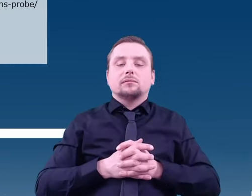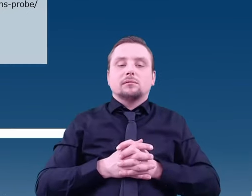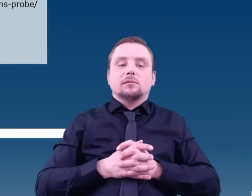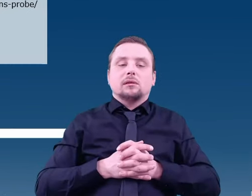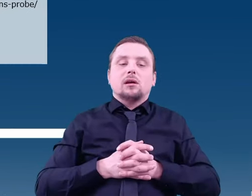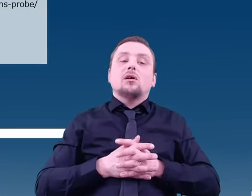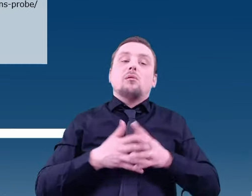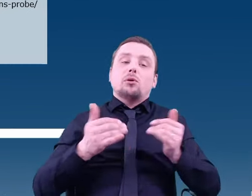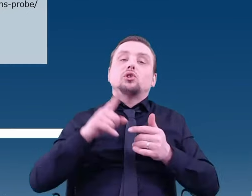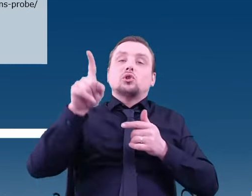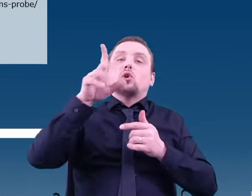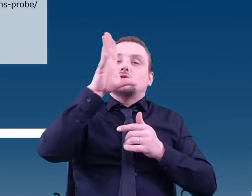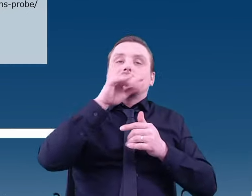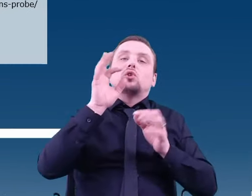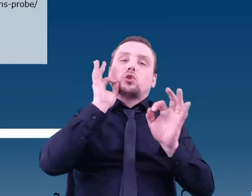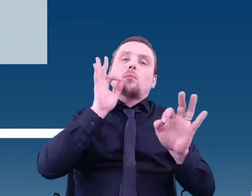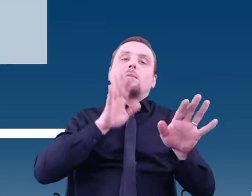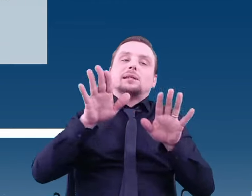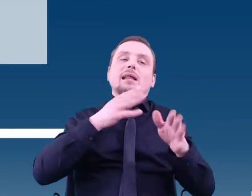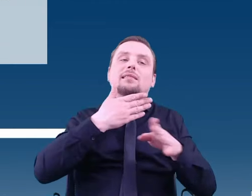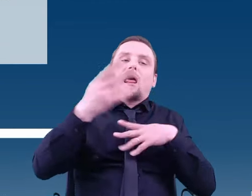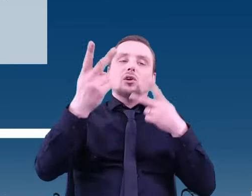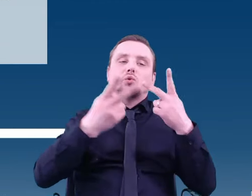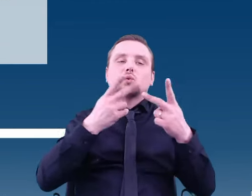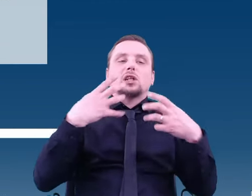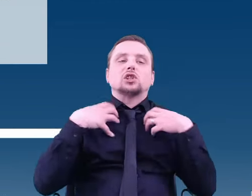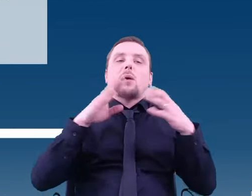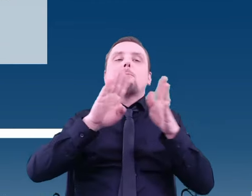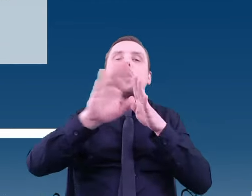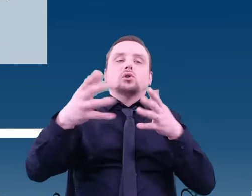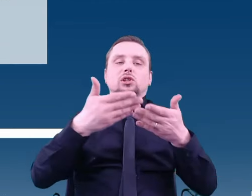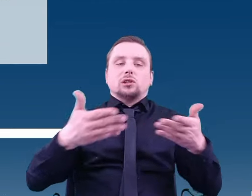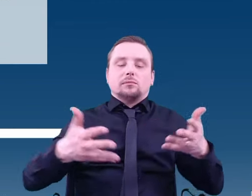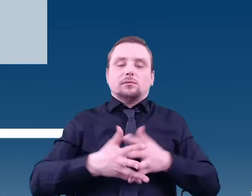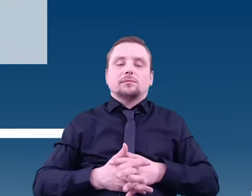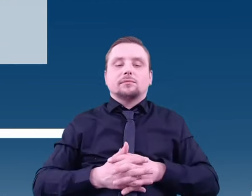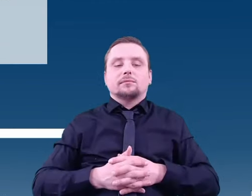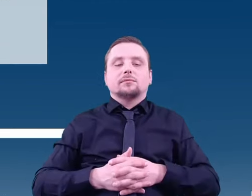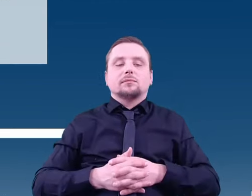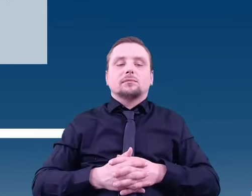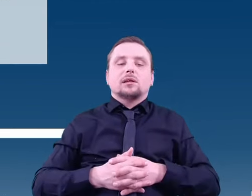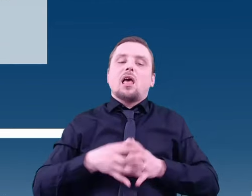for further research into the possibility of extraterrestrial life. Another interesting mission is the Rosetta space mission.